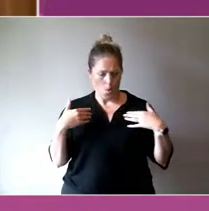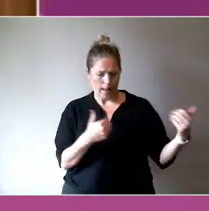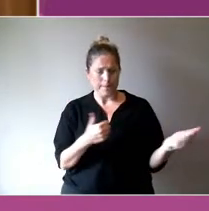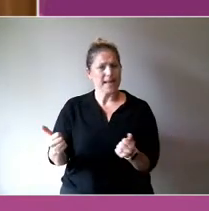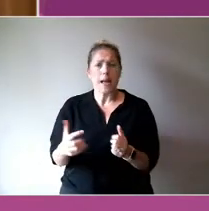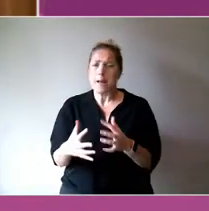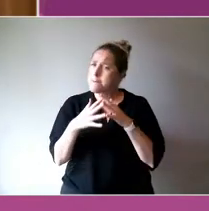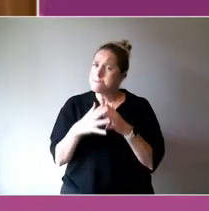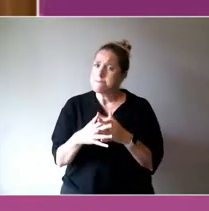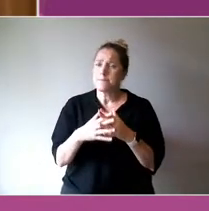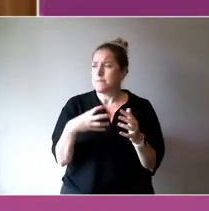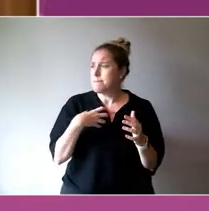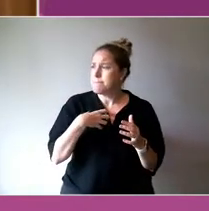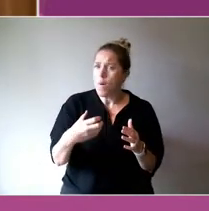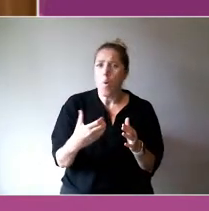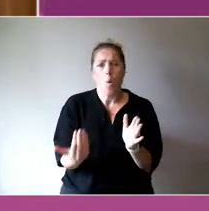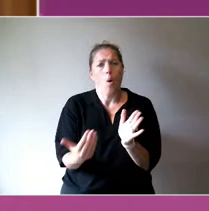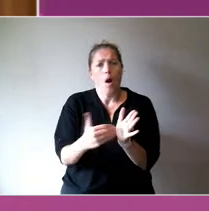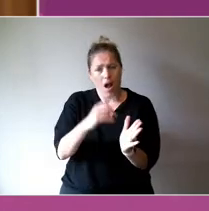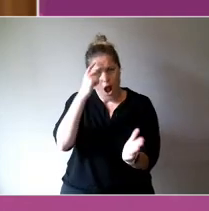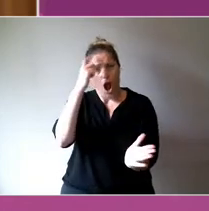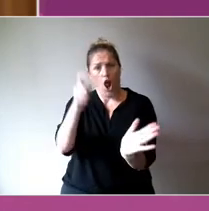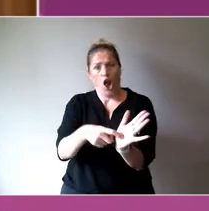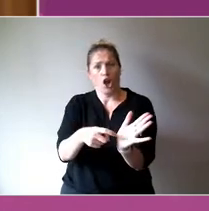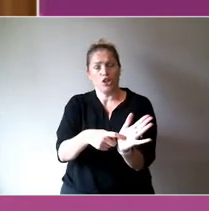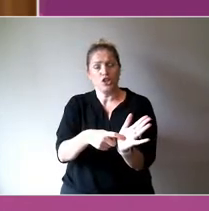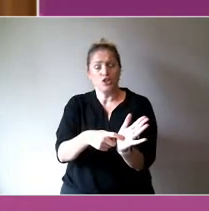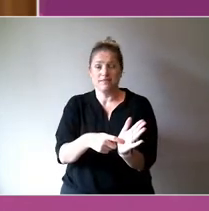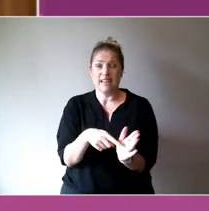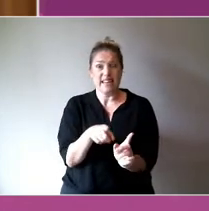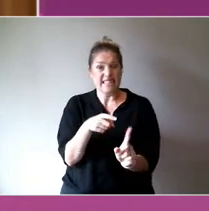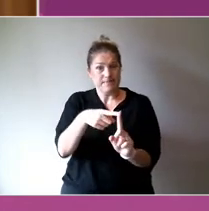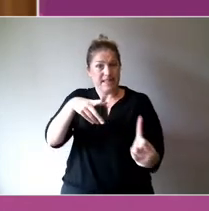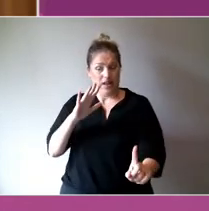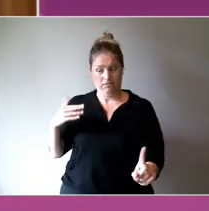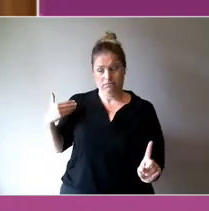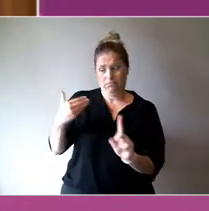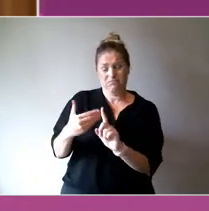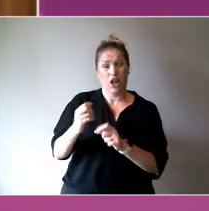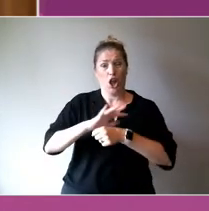we say, post-COVID times, or after what we've been through, I think, as contributing to